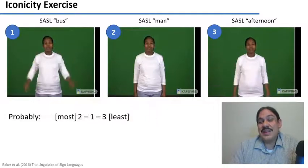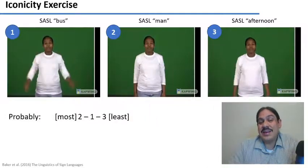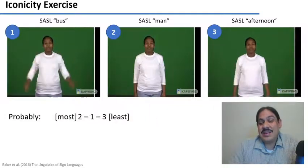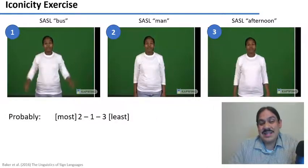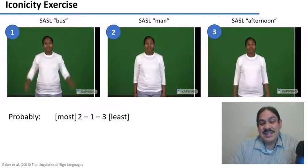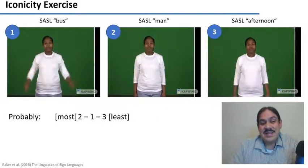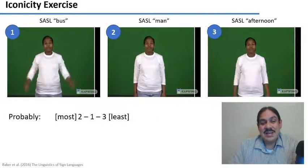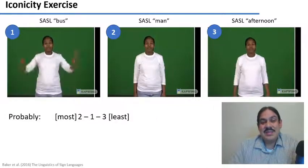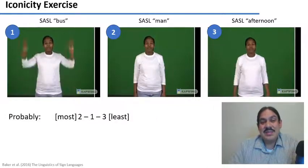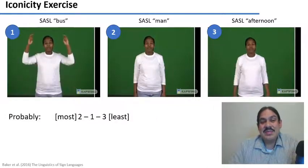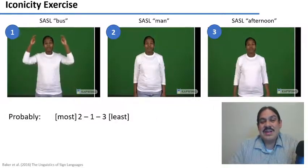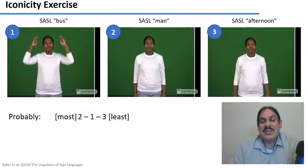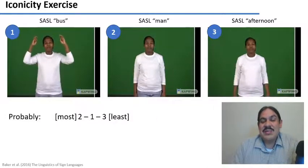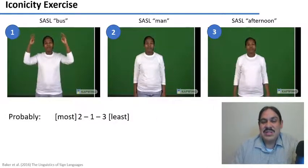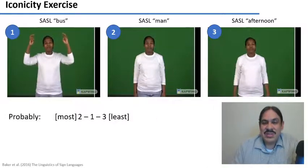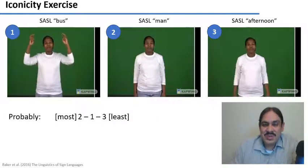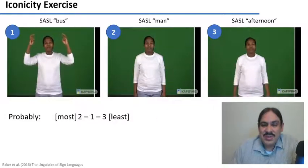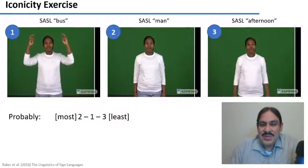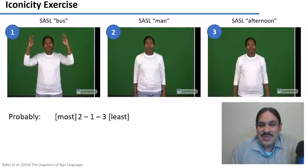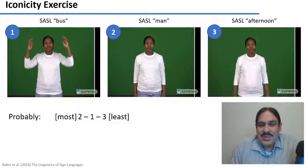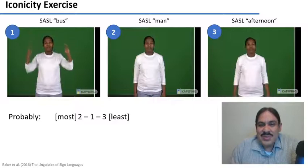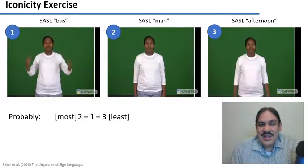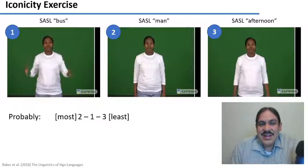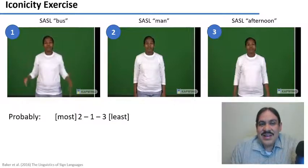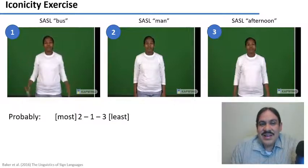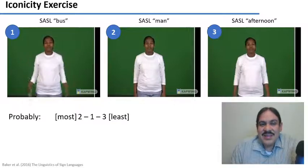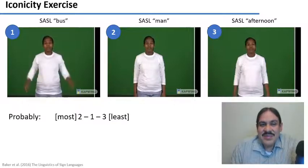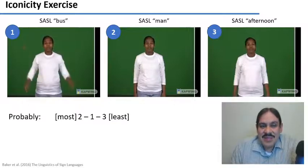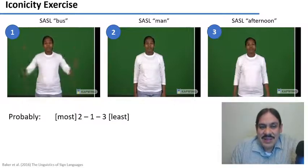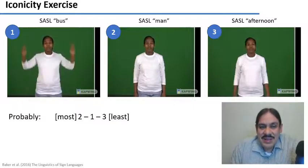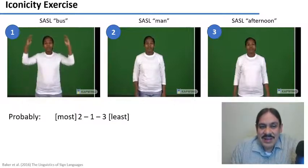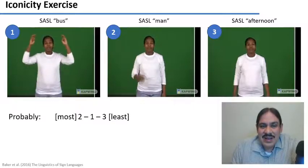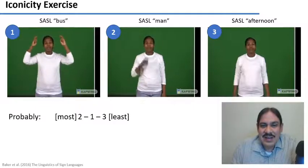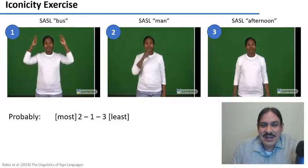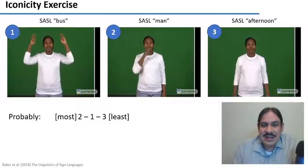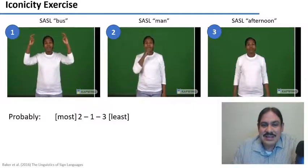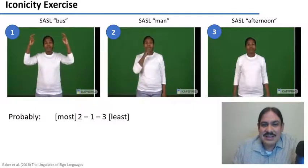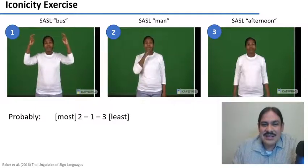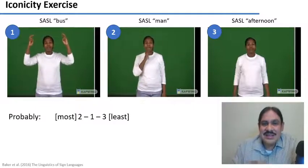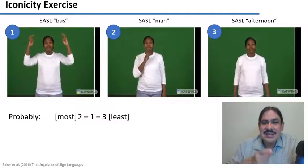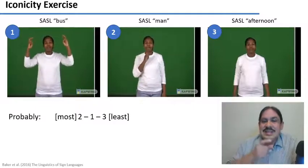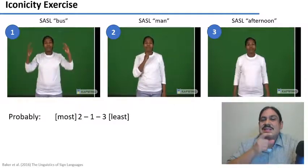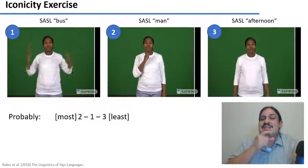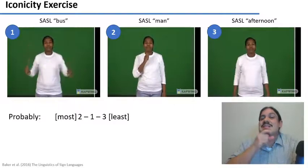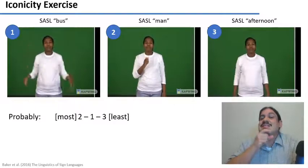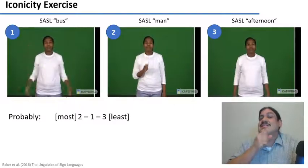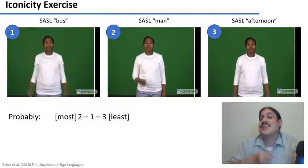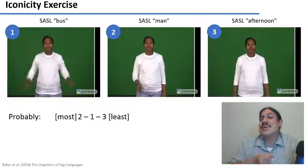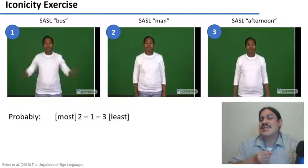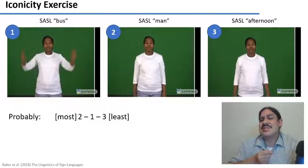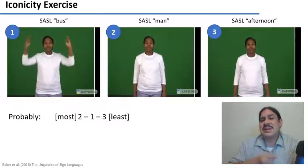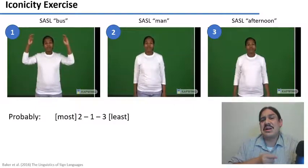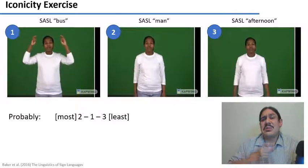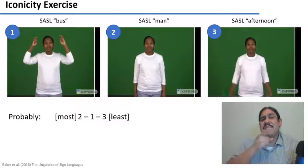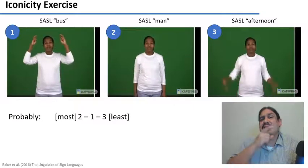something like that uh number one is kind of iconic. this is probably be like